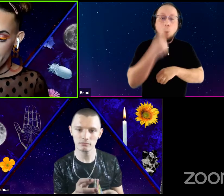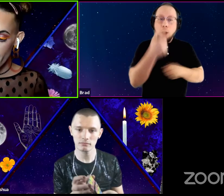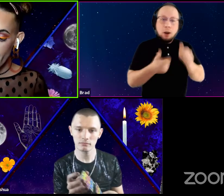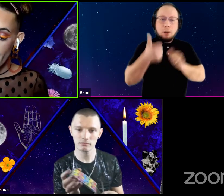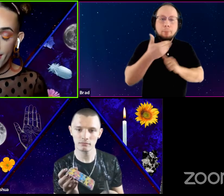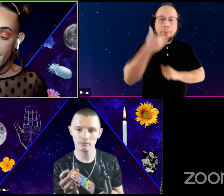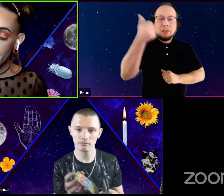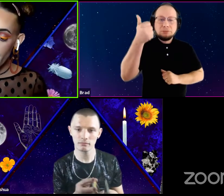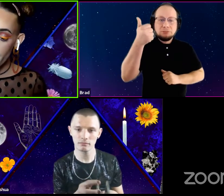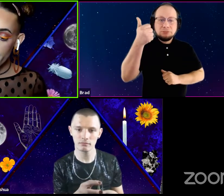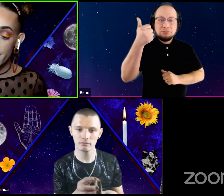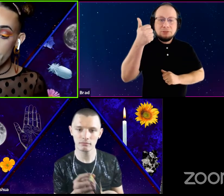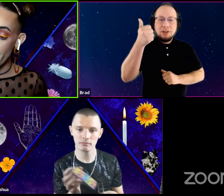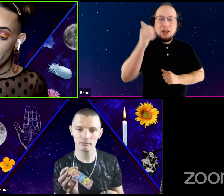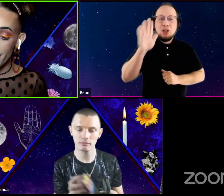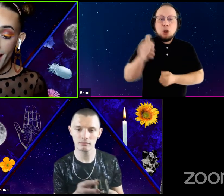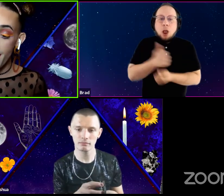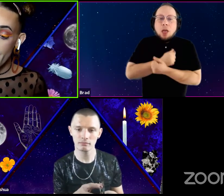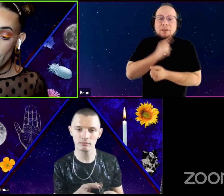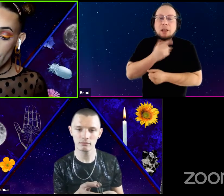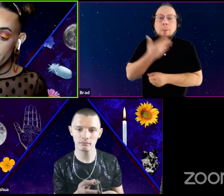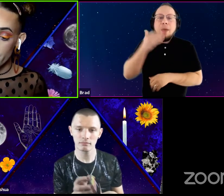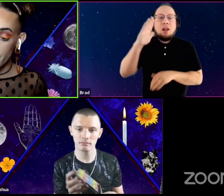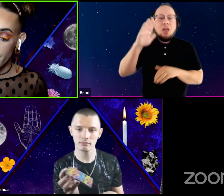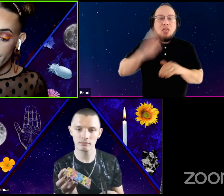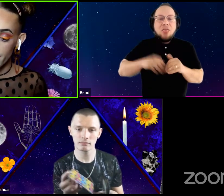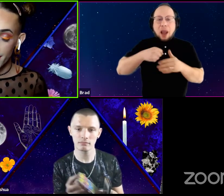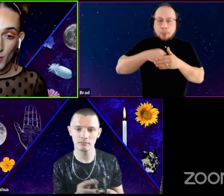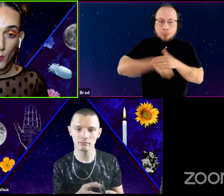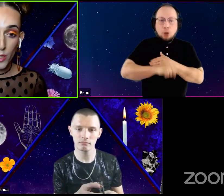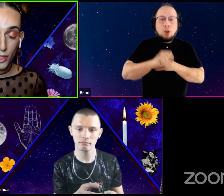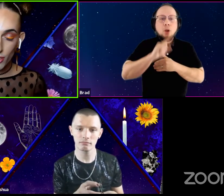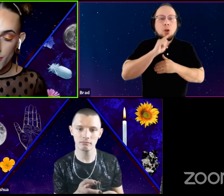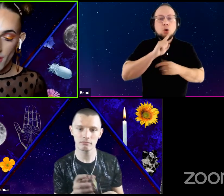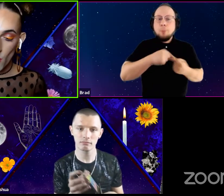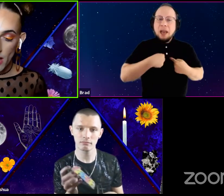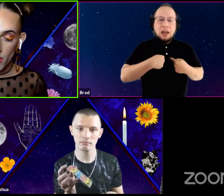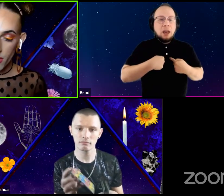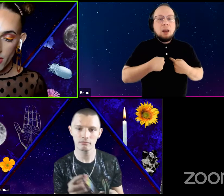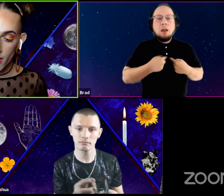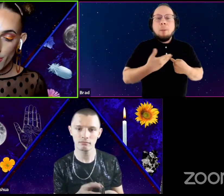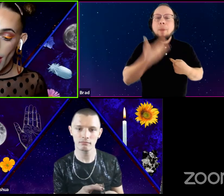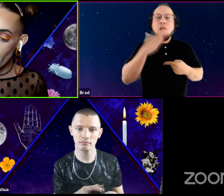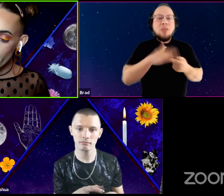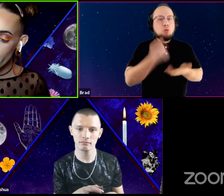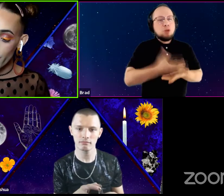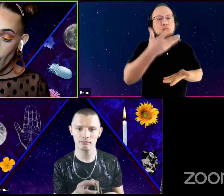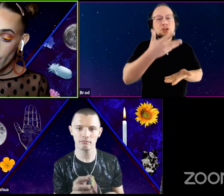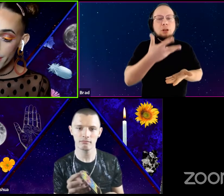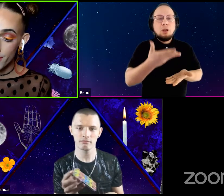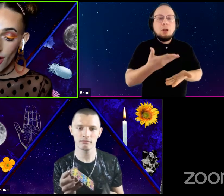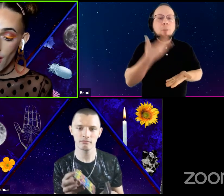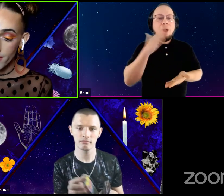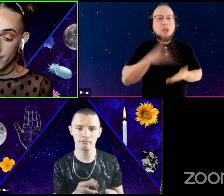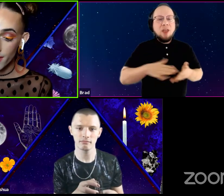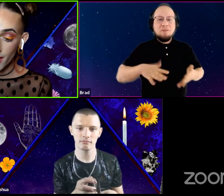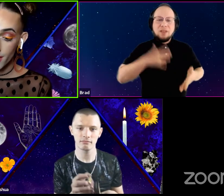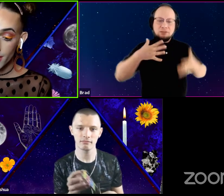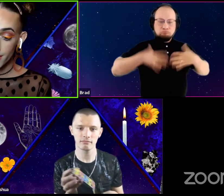Thy love is better than high birth to me, richer than wealth, prouder than garments cost,